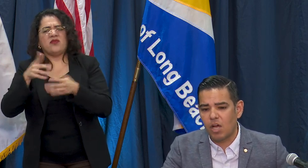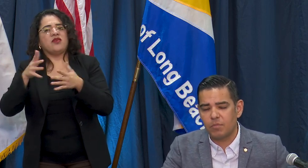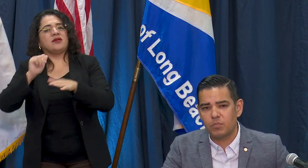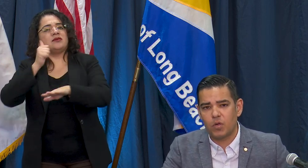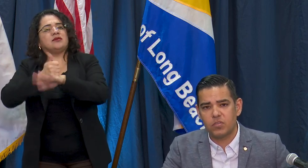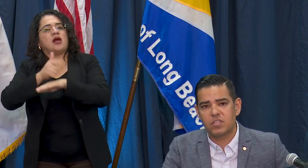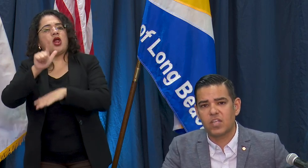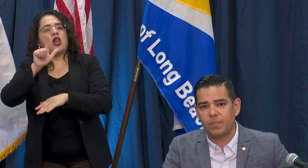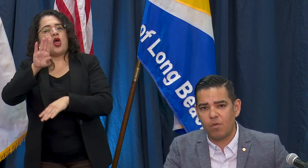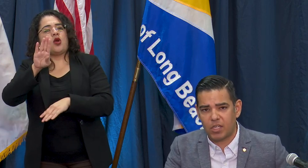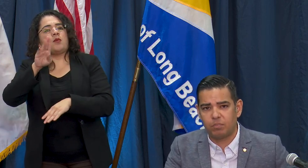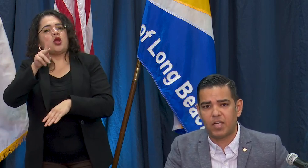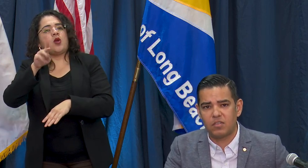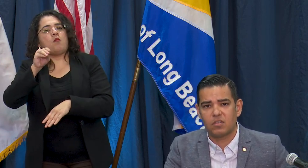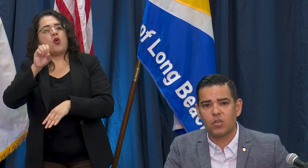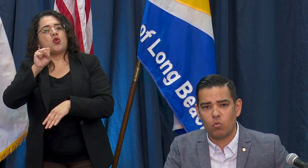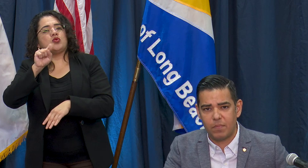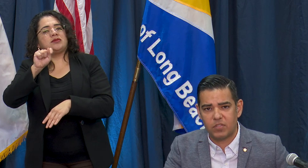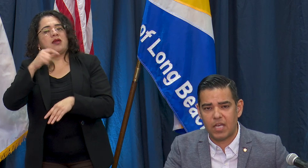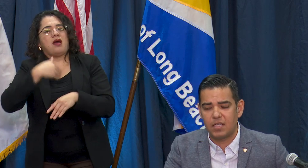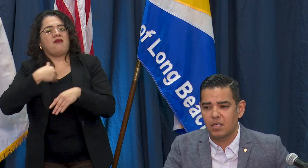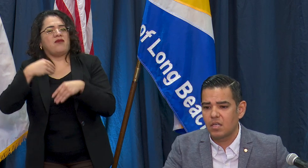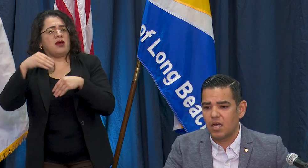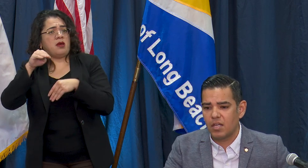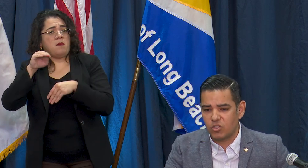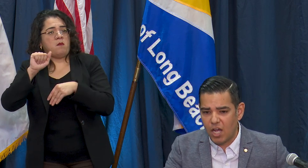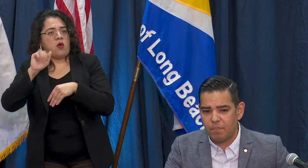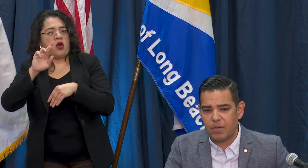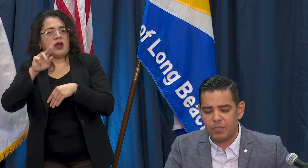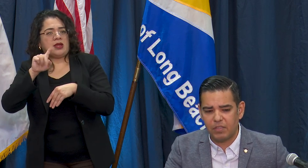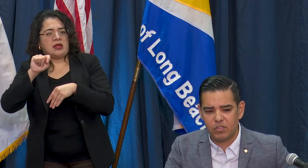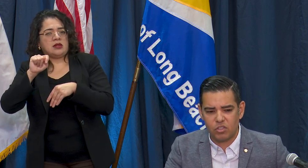Long Beach Post has set up a Marketplace on their website shop I believe its